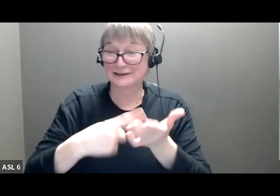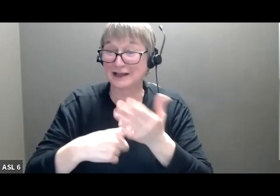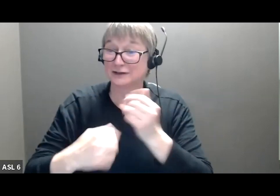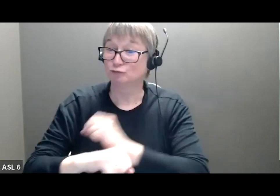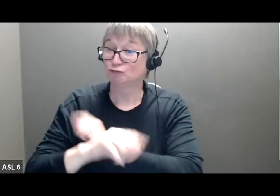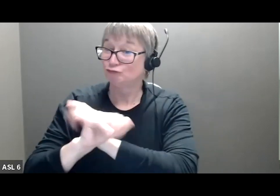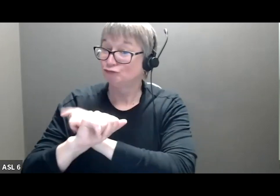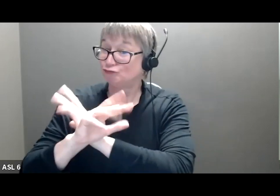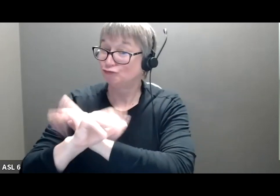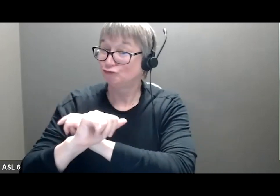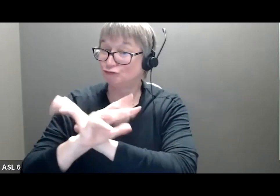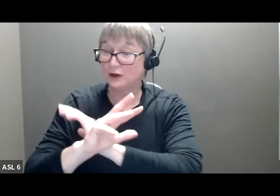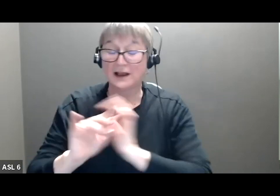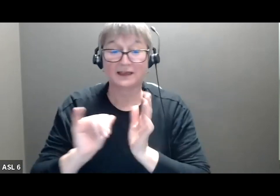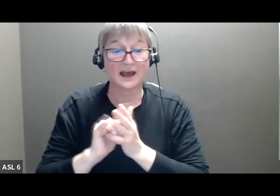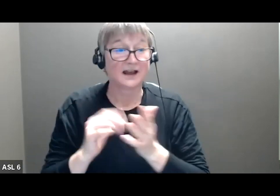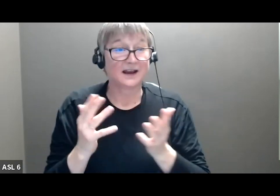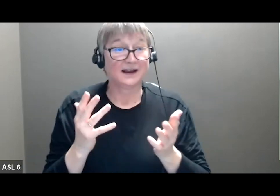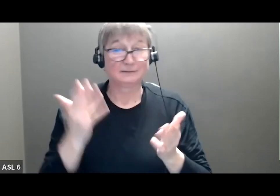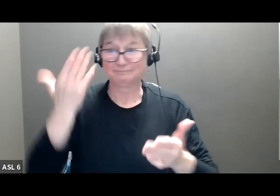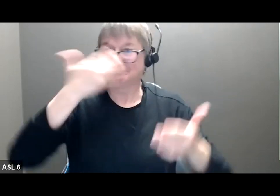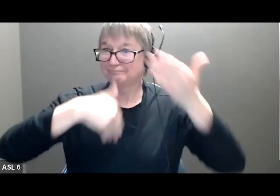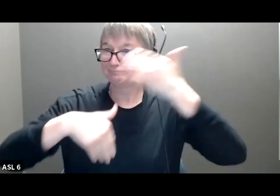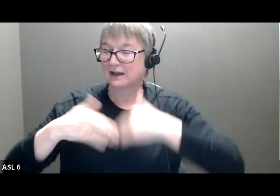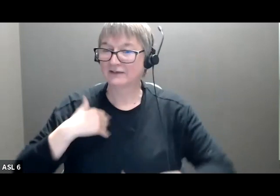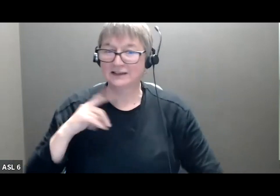than ever to remember that many lived experiences and social identities may not be obvious